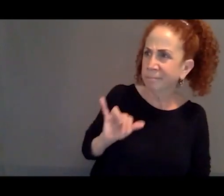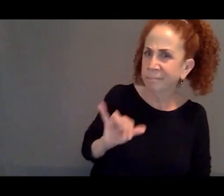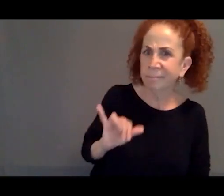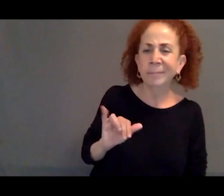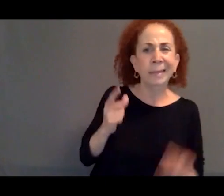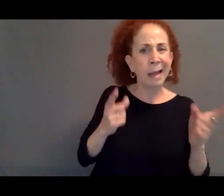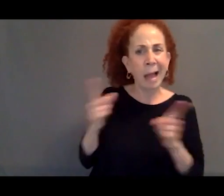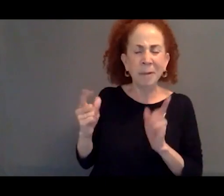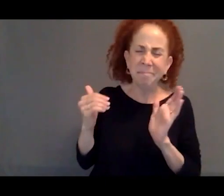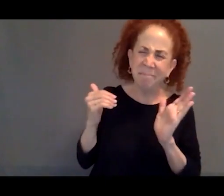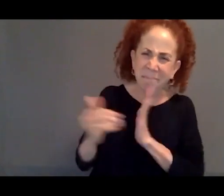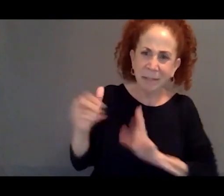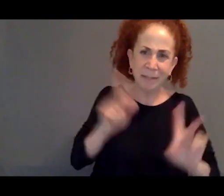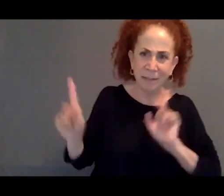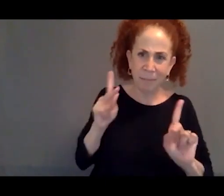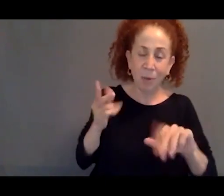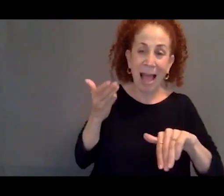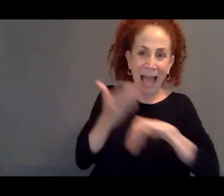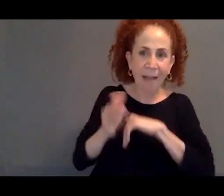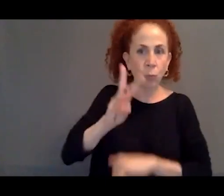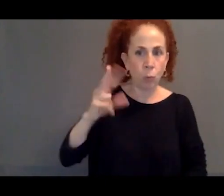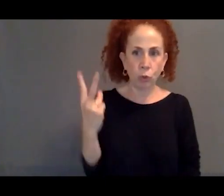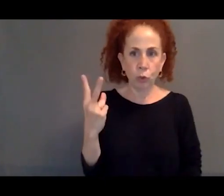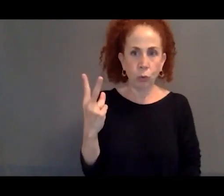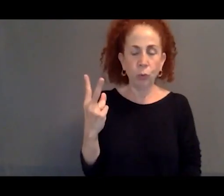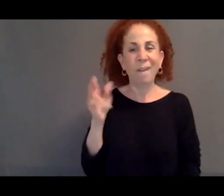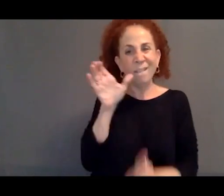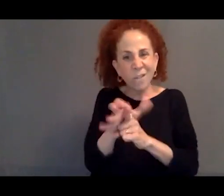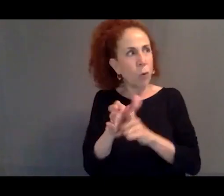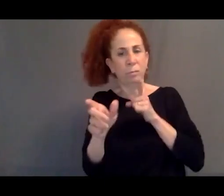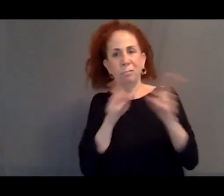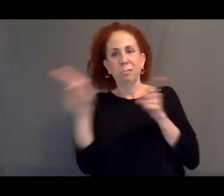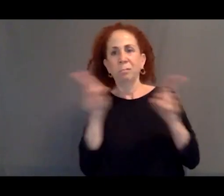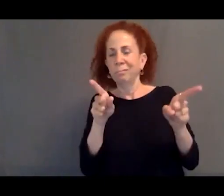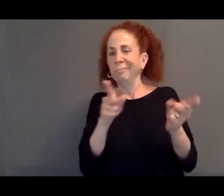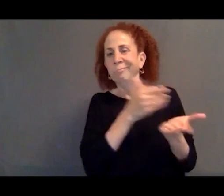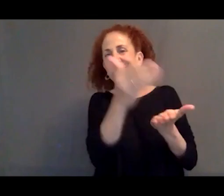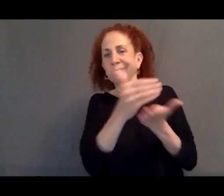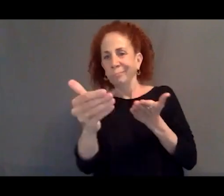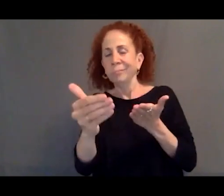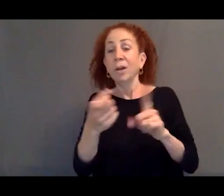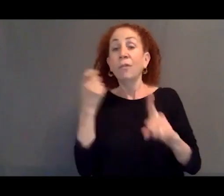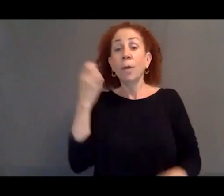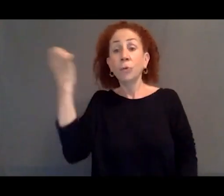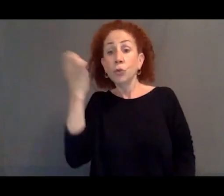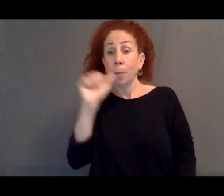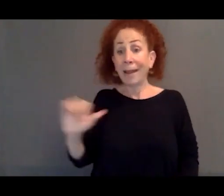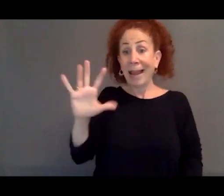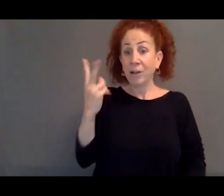of millions of people in the aftermath of the war, both in Europe and in Asia, and a feeling of guilt